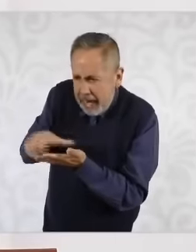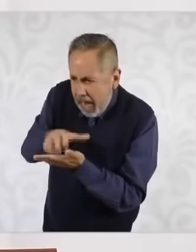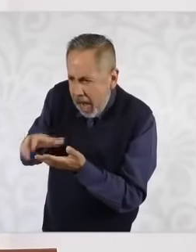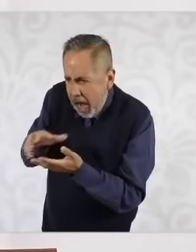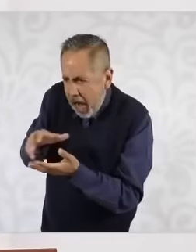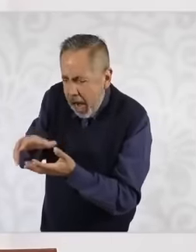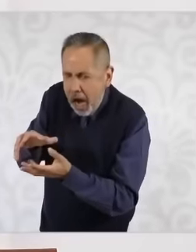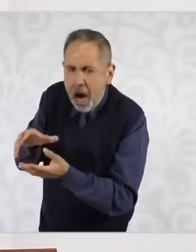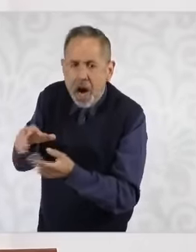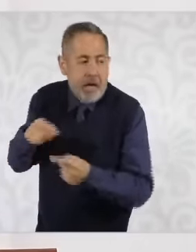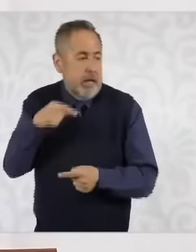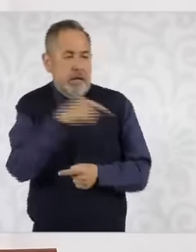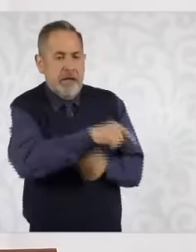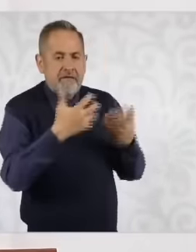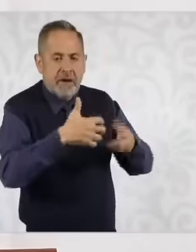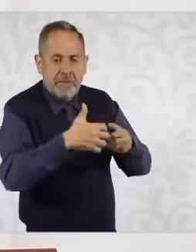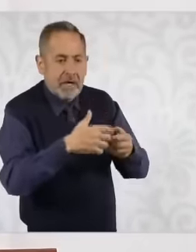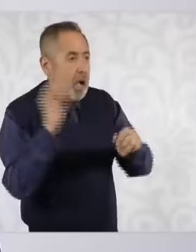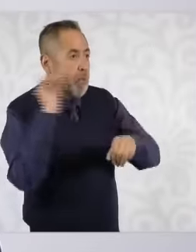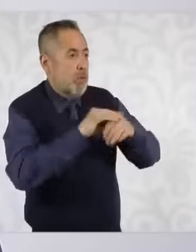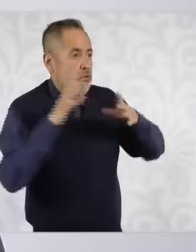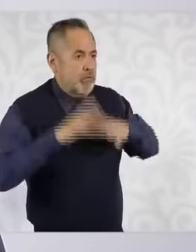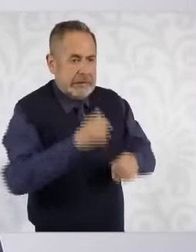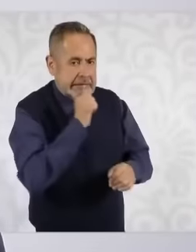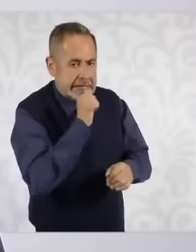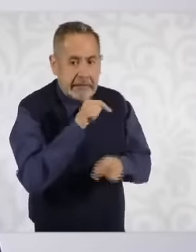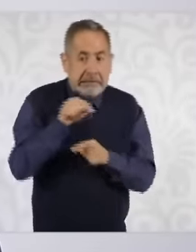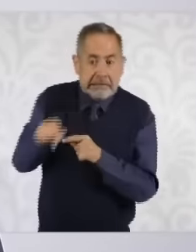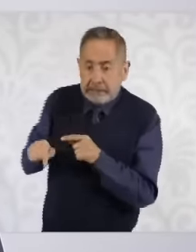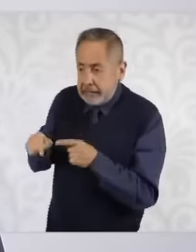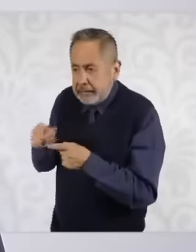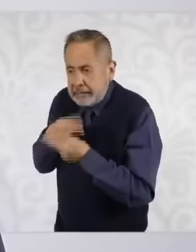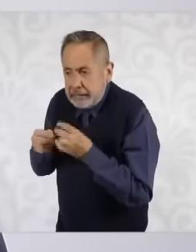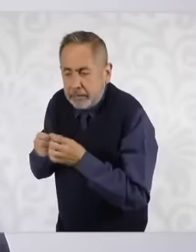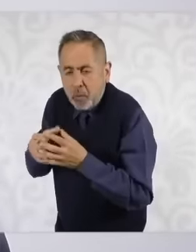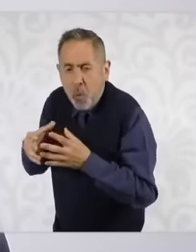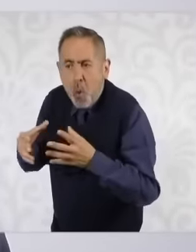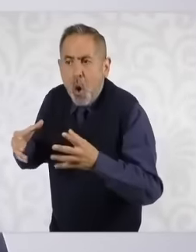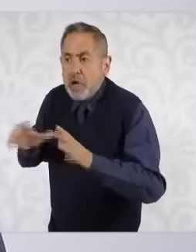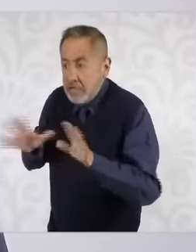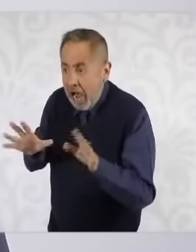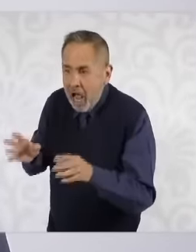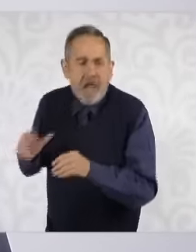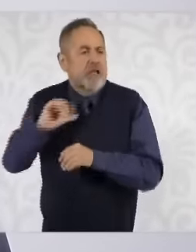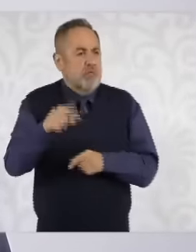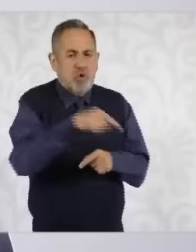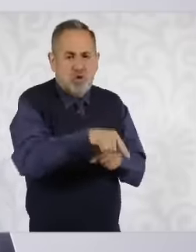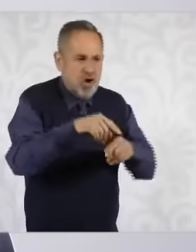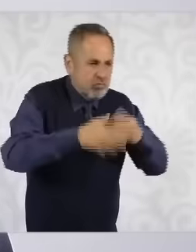well-being is created. Then the producer itself will do it. We are going to start with that in the case of Corn. Of course